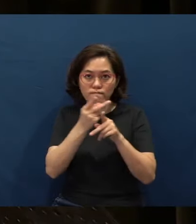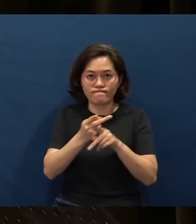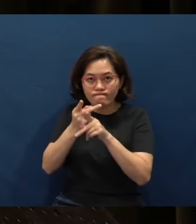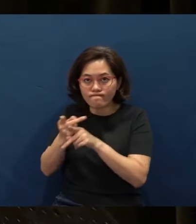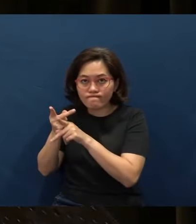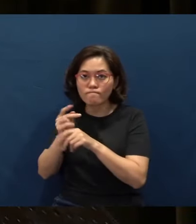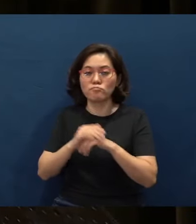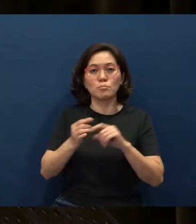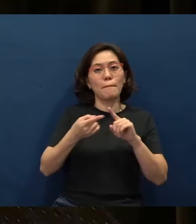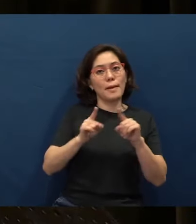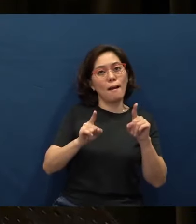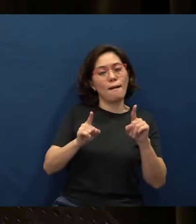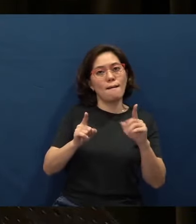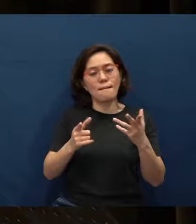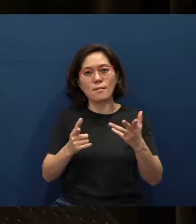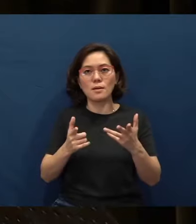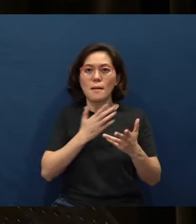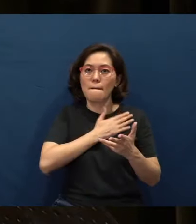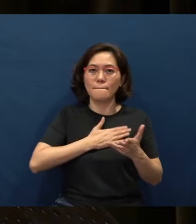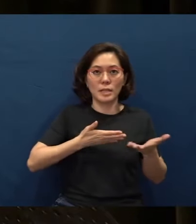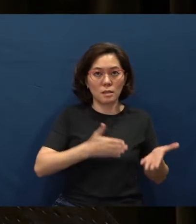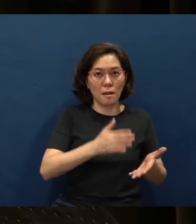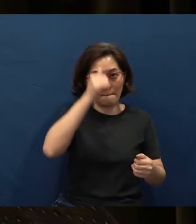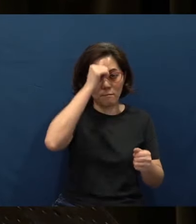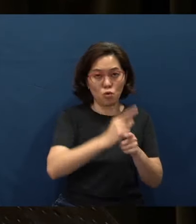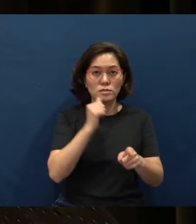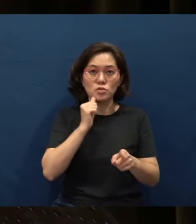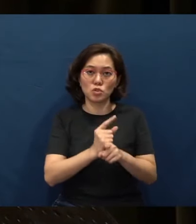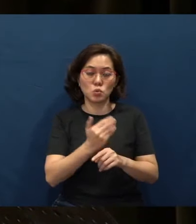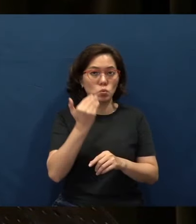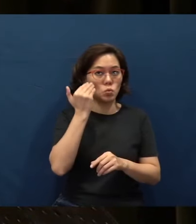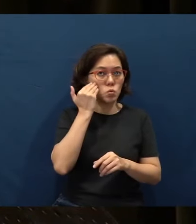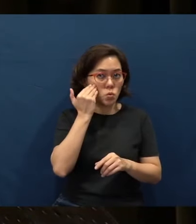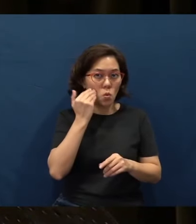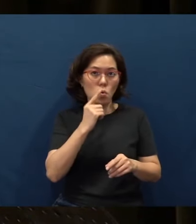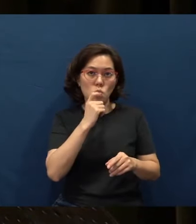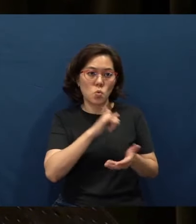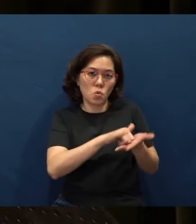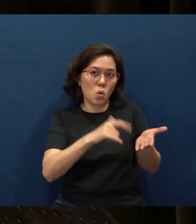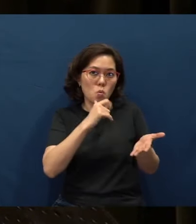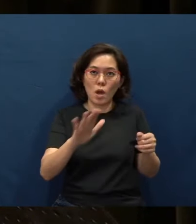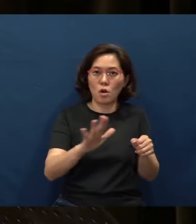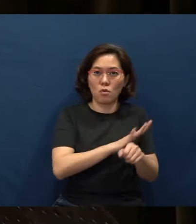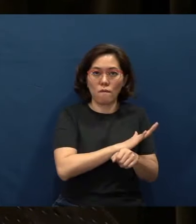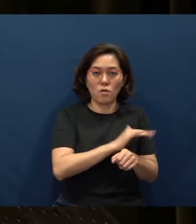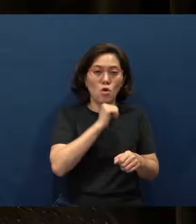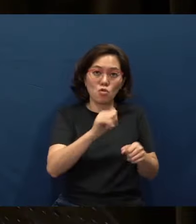Alright but yet, please let brothers and sisters who are not fully vaccinated know that